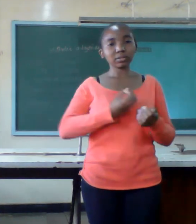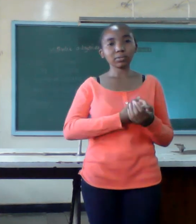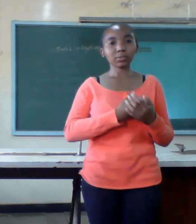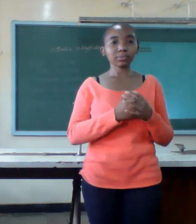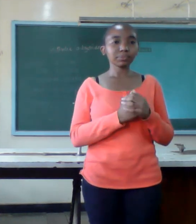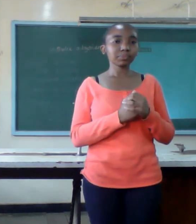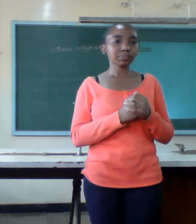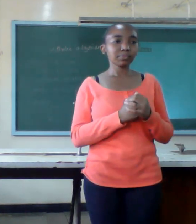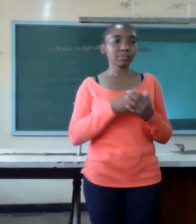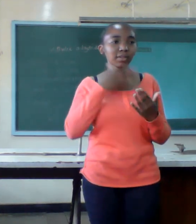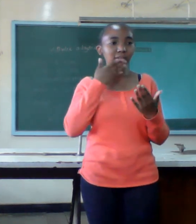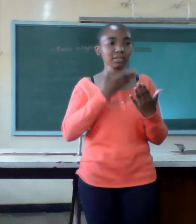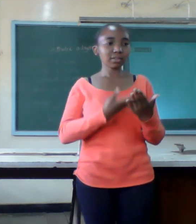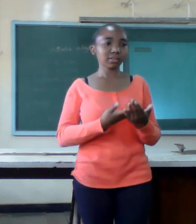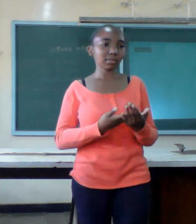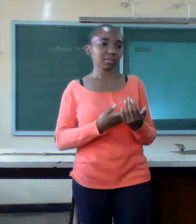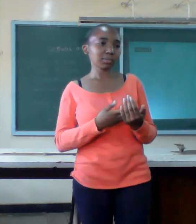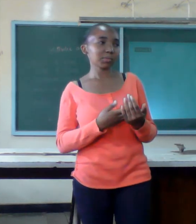thank you thank you thank you